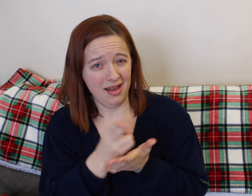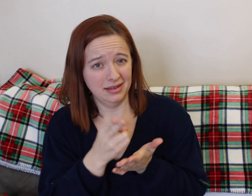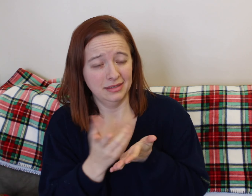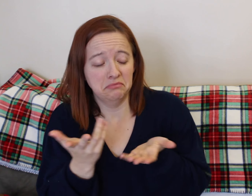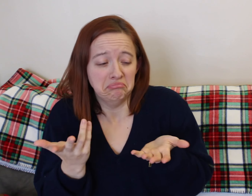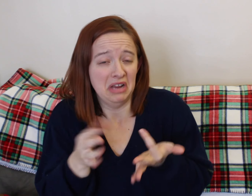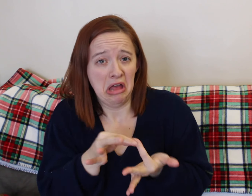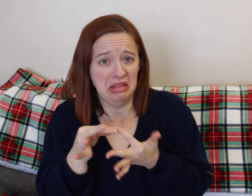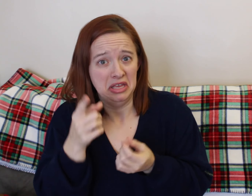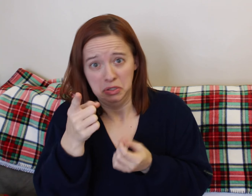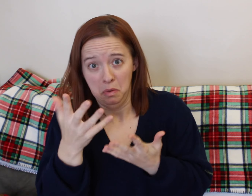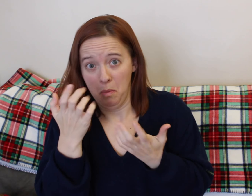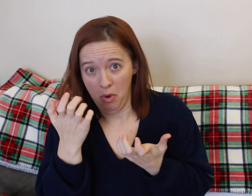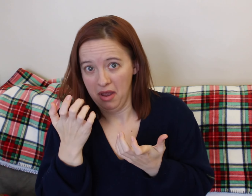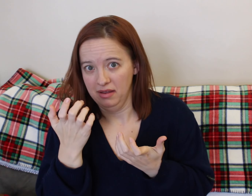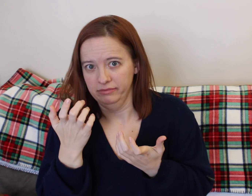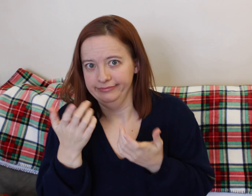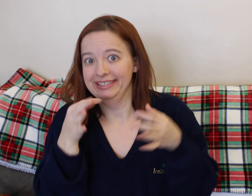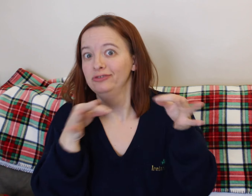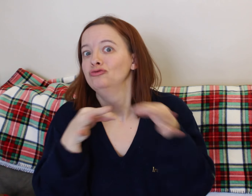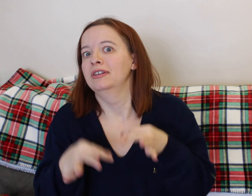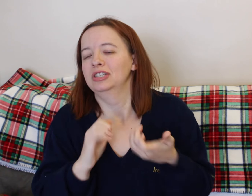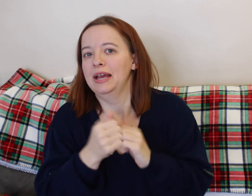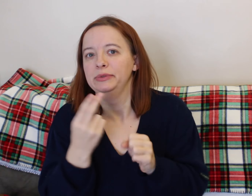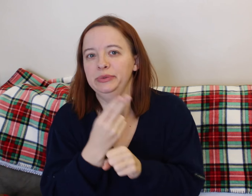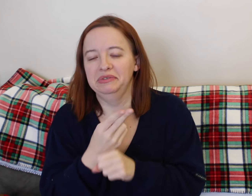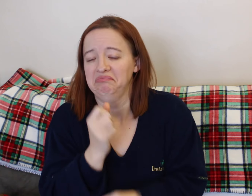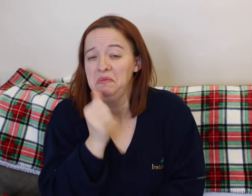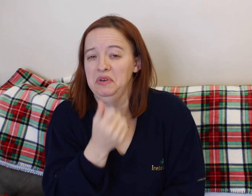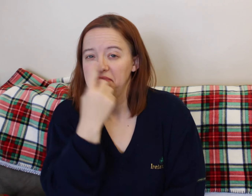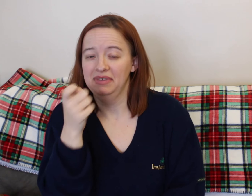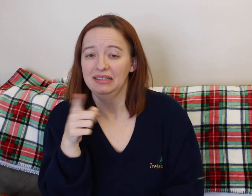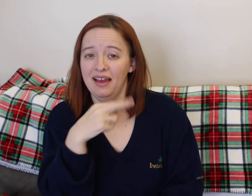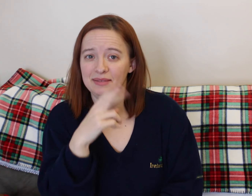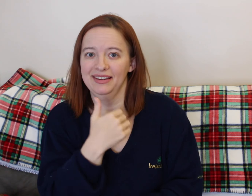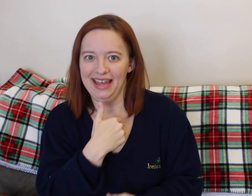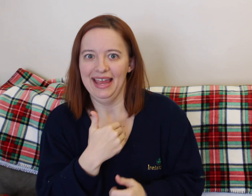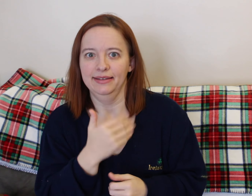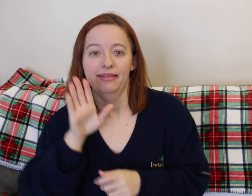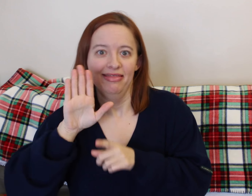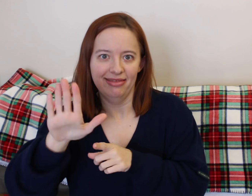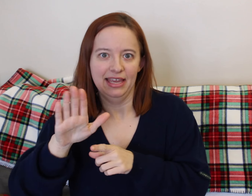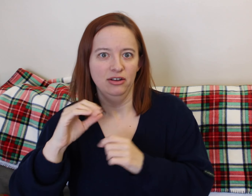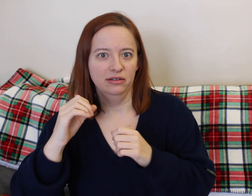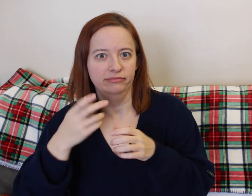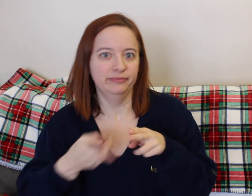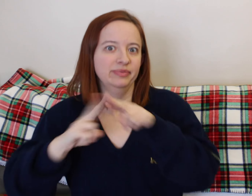Cause the hospital ones sucked. So we definitely used it! The next is my breast pump. I did bring it with me.